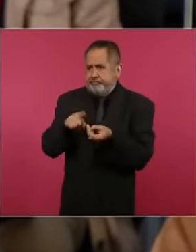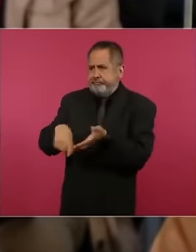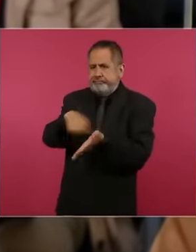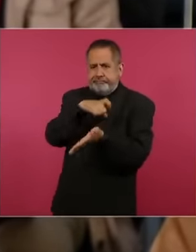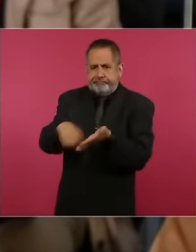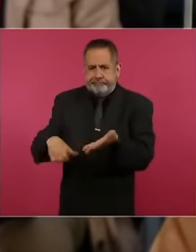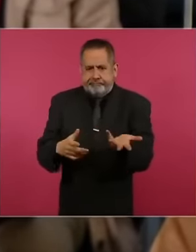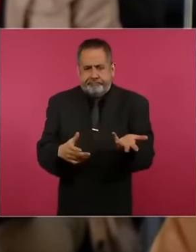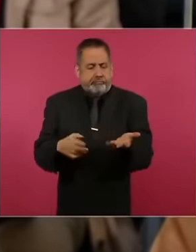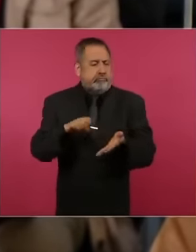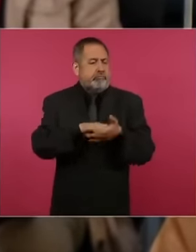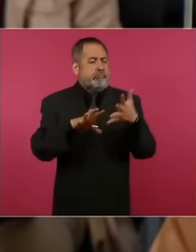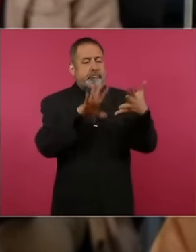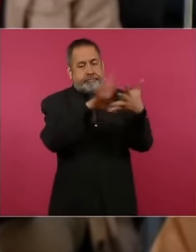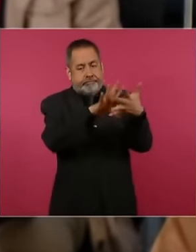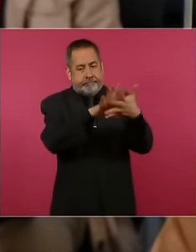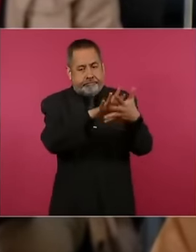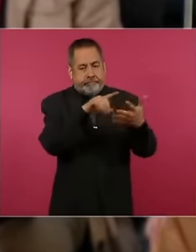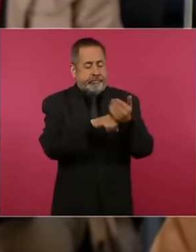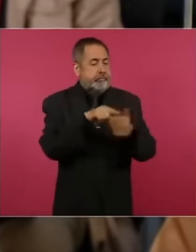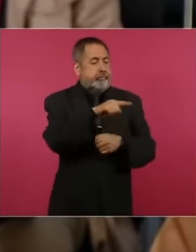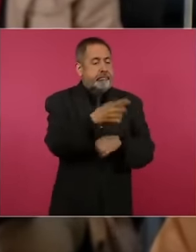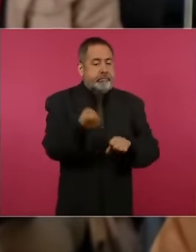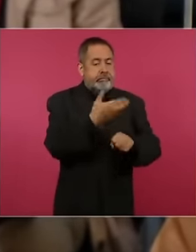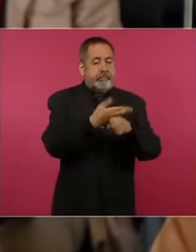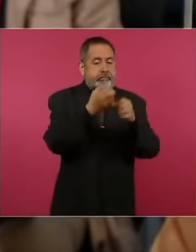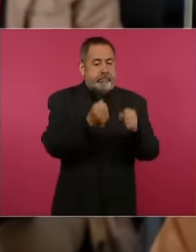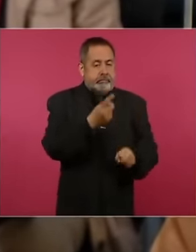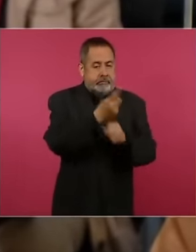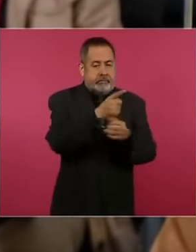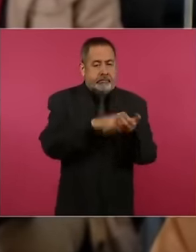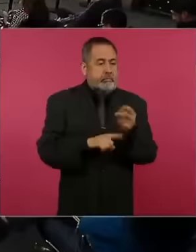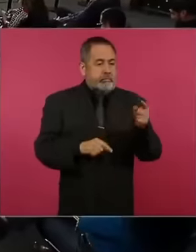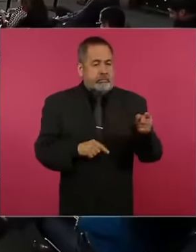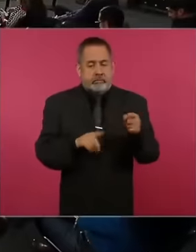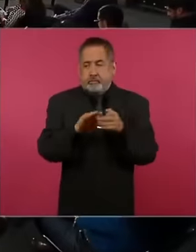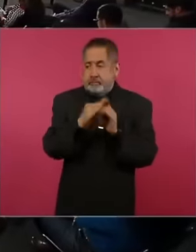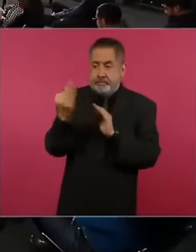penitentiaries at the Secretariat of Citizen Security and also here on one side there is a